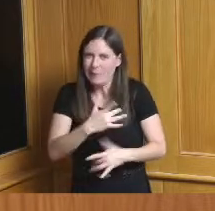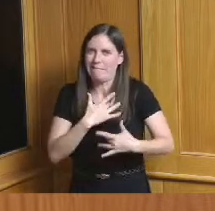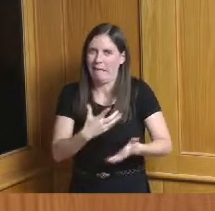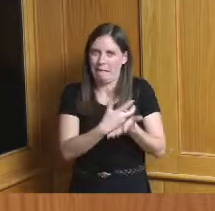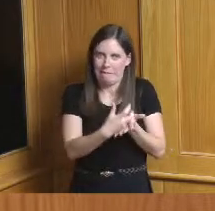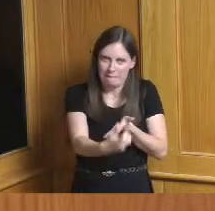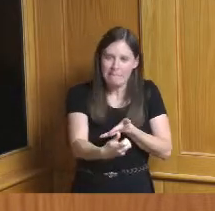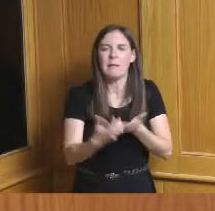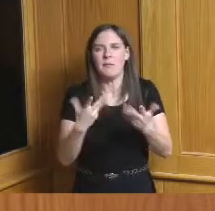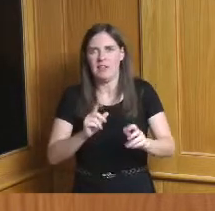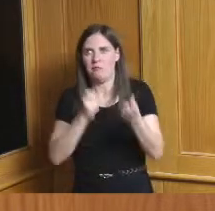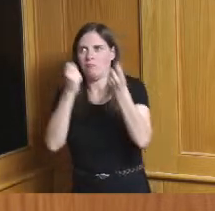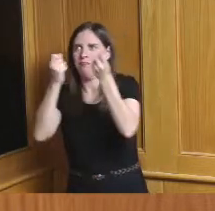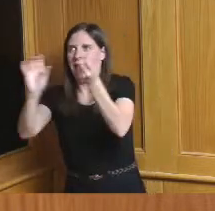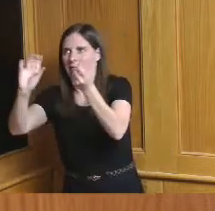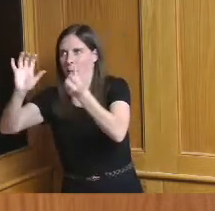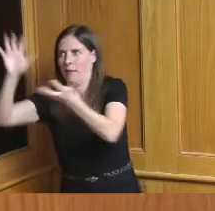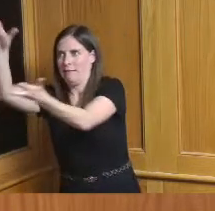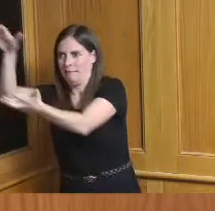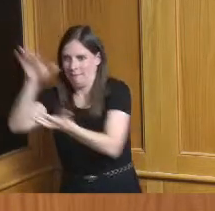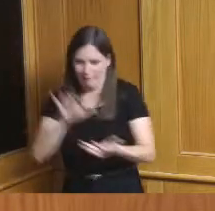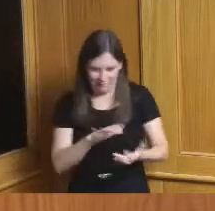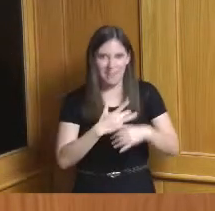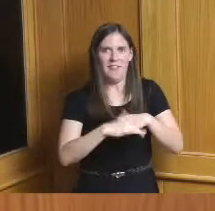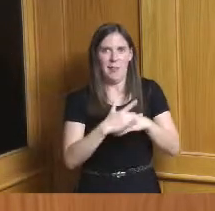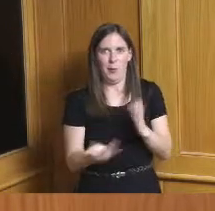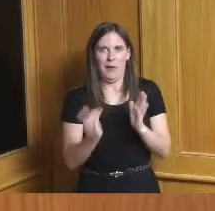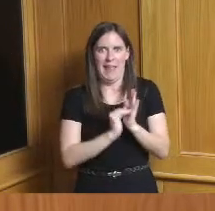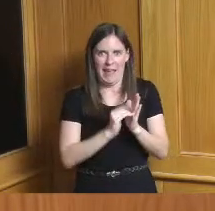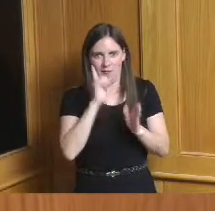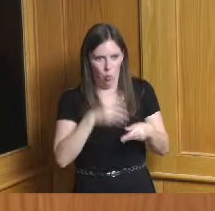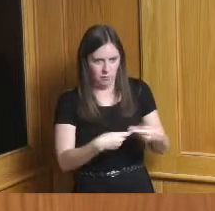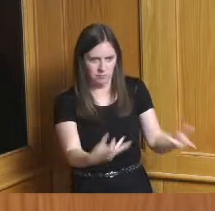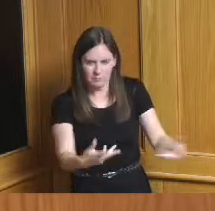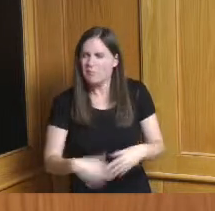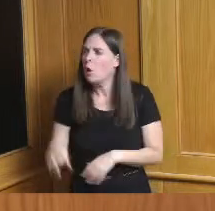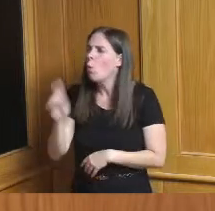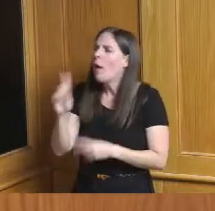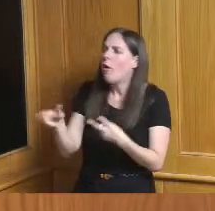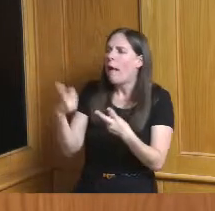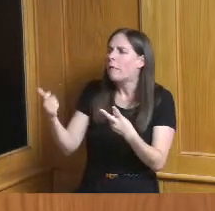Columbus get more and now they're available again where else are those home test kits available so